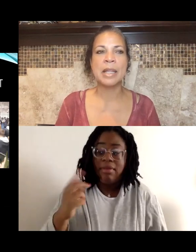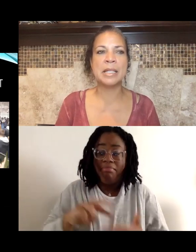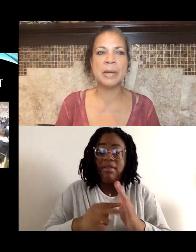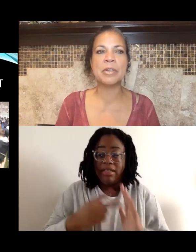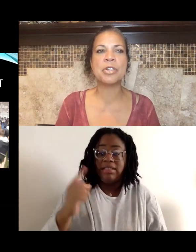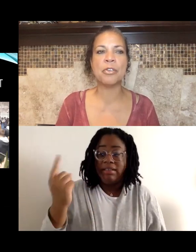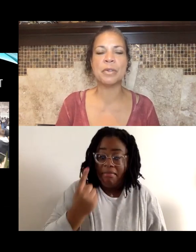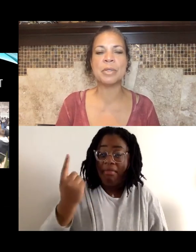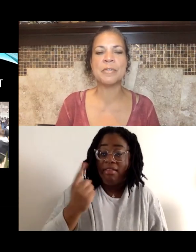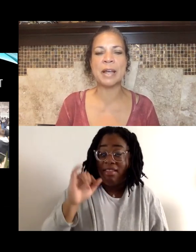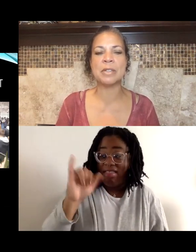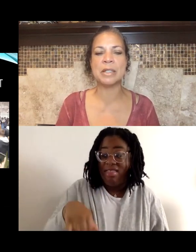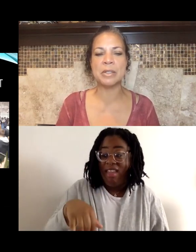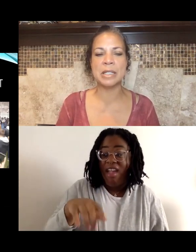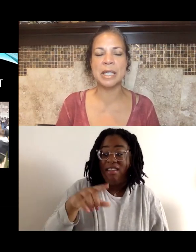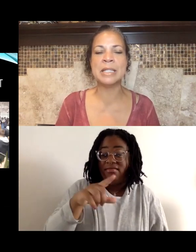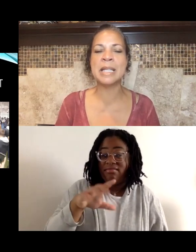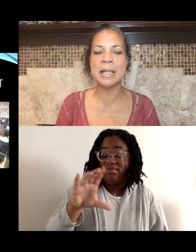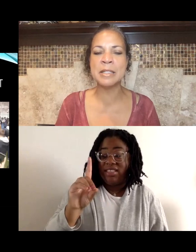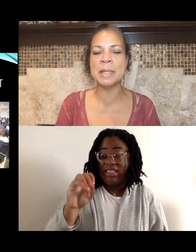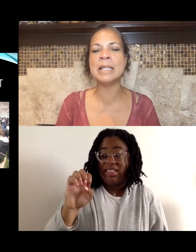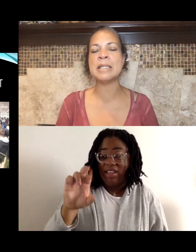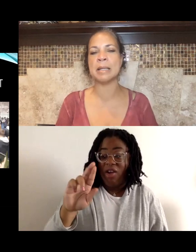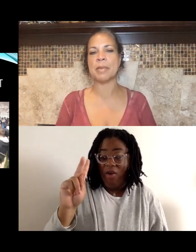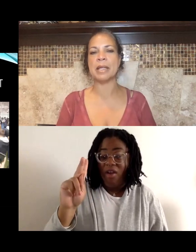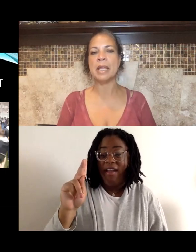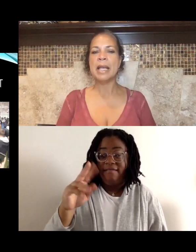that Derek Chauvin was found guilty. It does mean something,